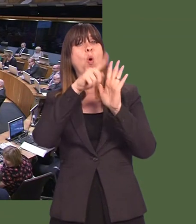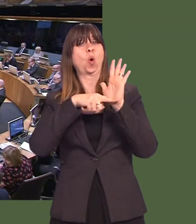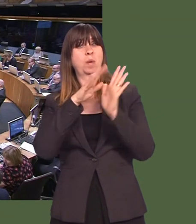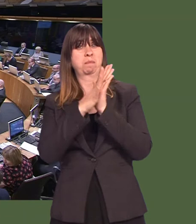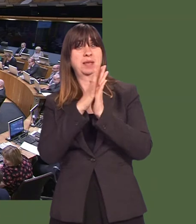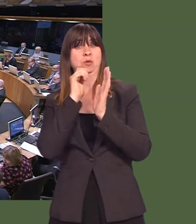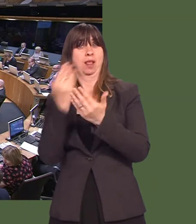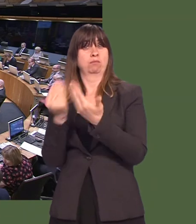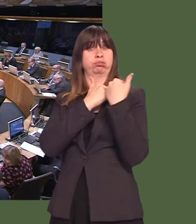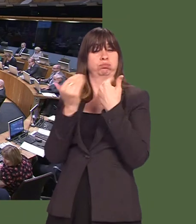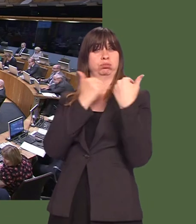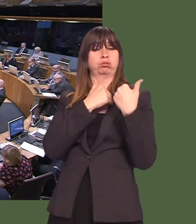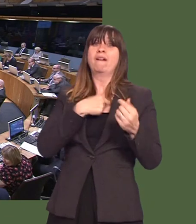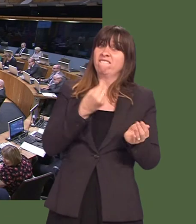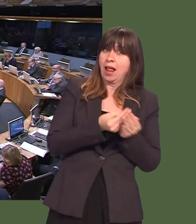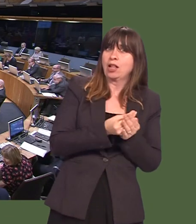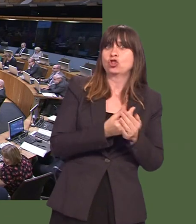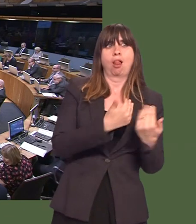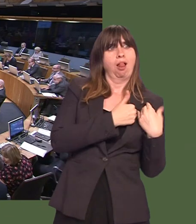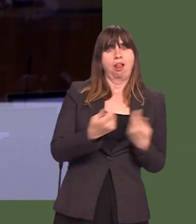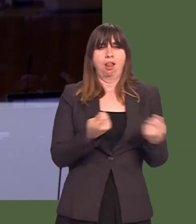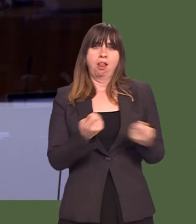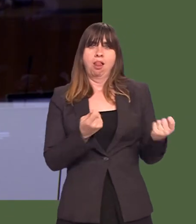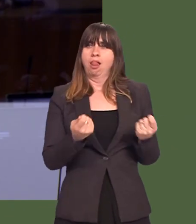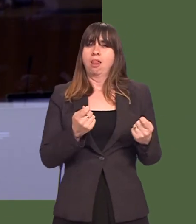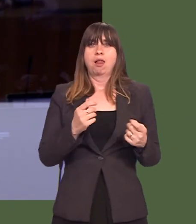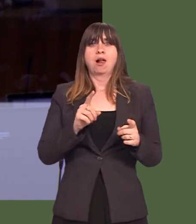legislationówill of course deliver a range of new fiscal powers for the Welsh Government,